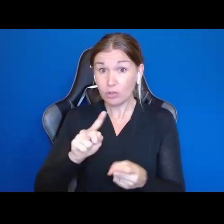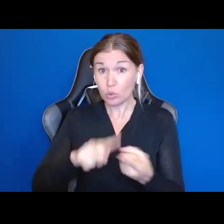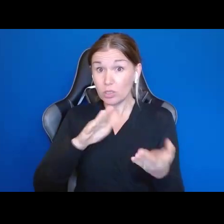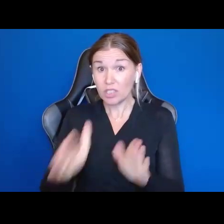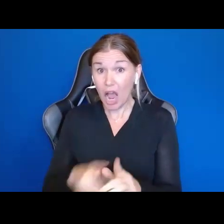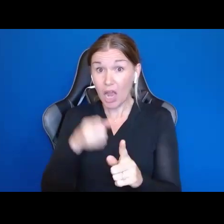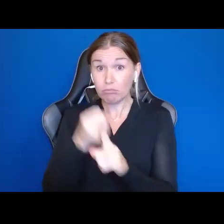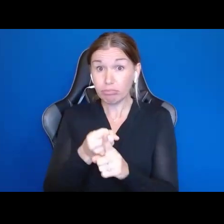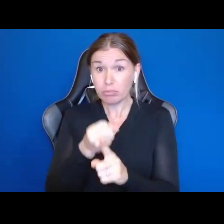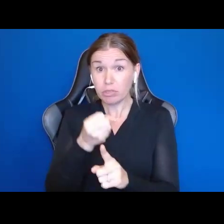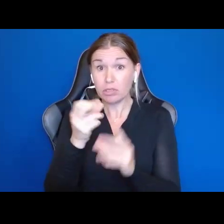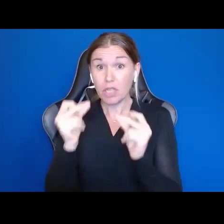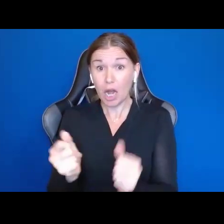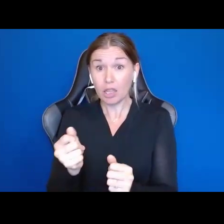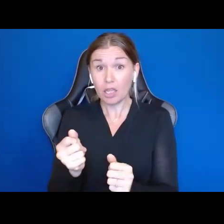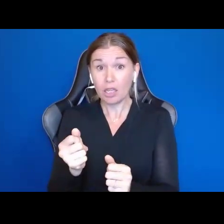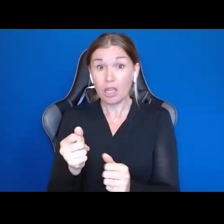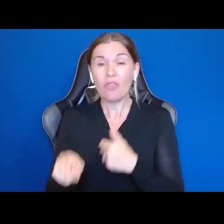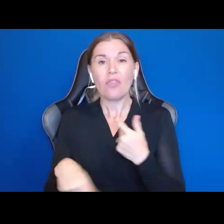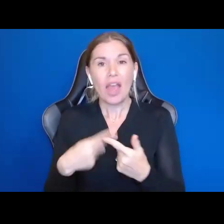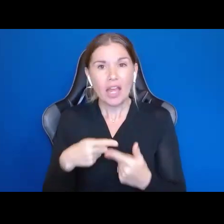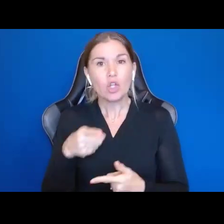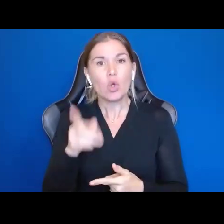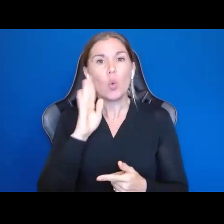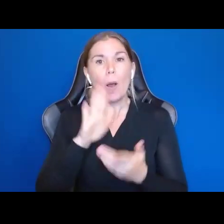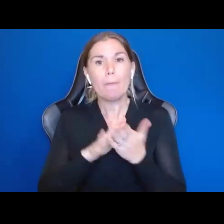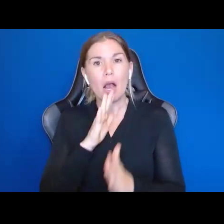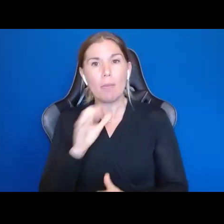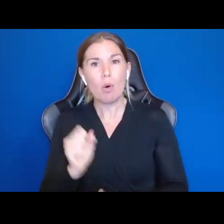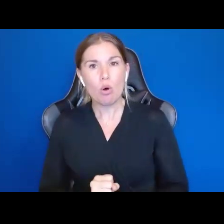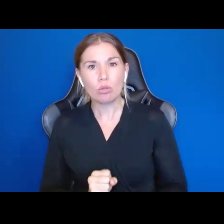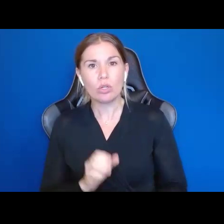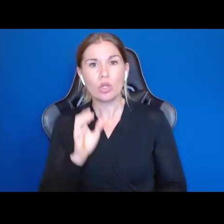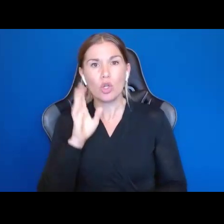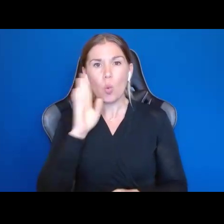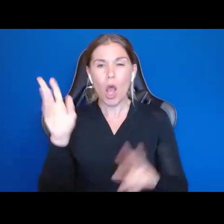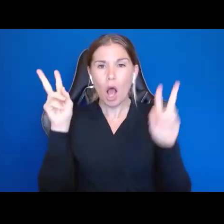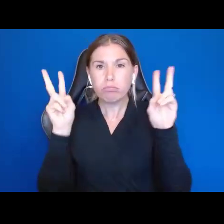are going to be one day? You are going to be old. You are going to be infirm. You are going to be